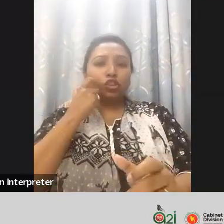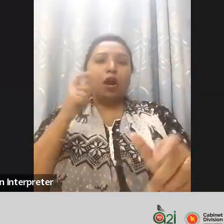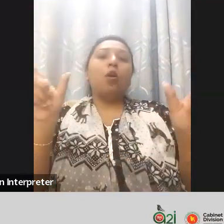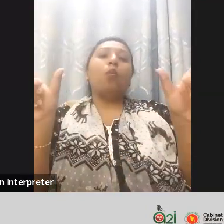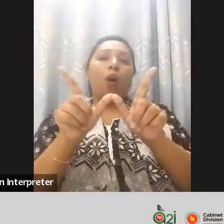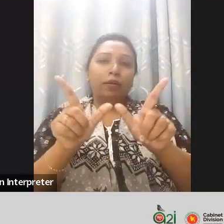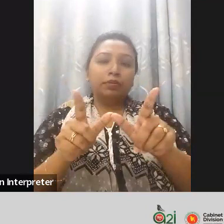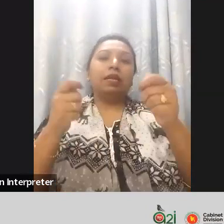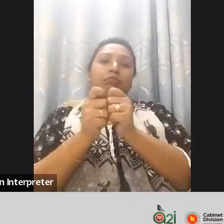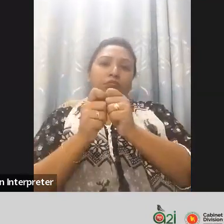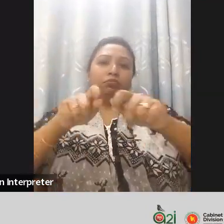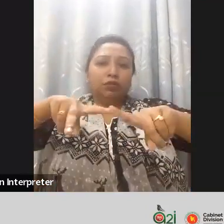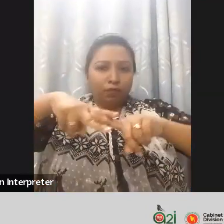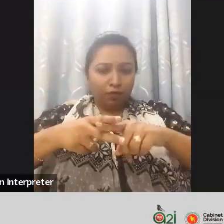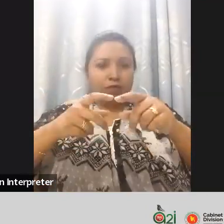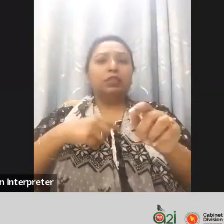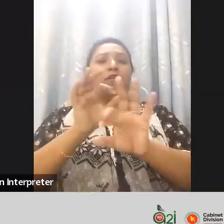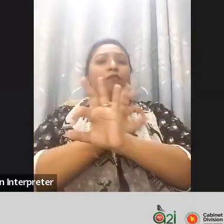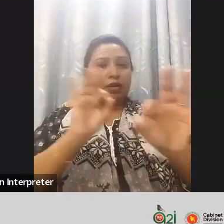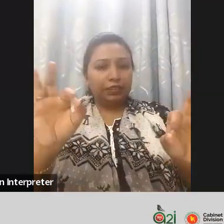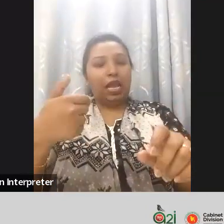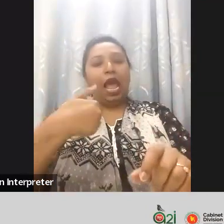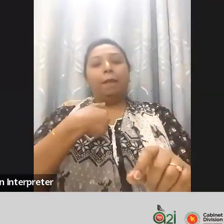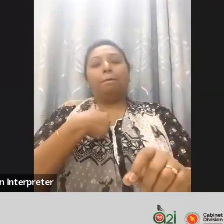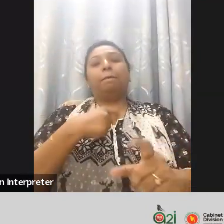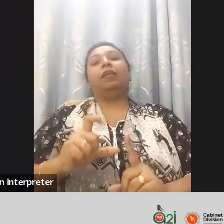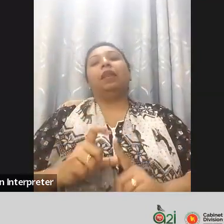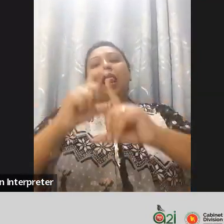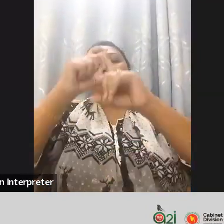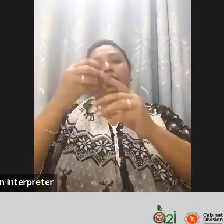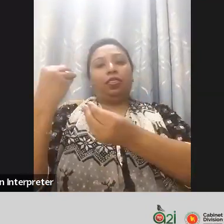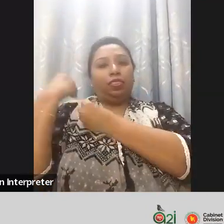this projects, I am solely responsible first there are some team members who are